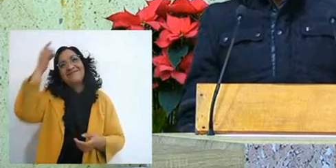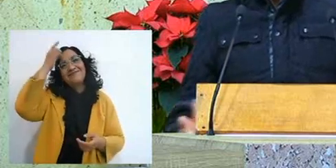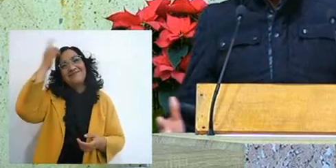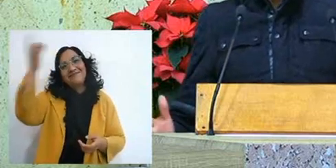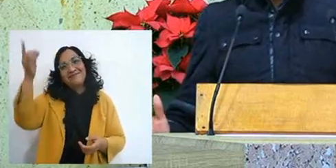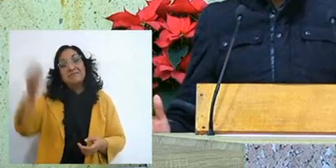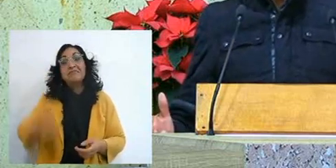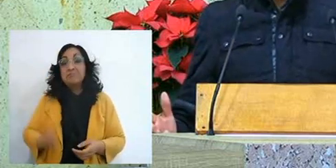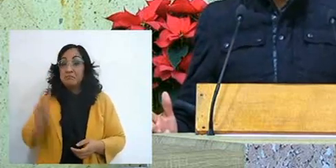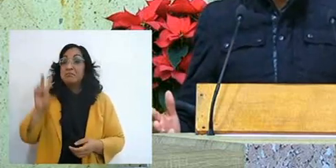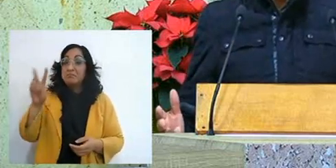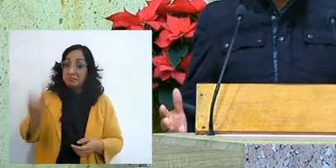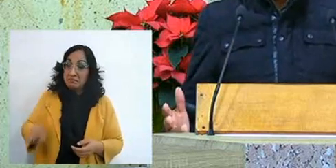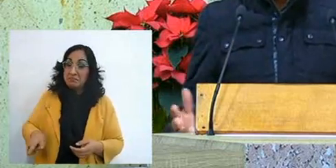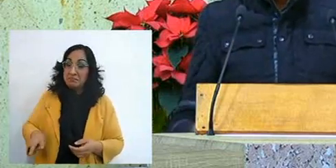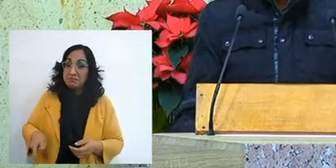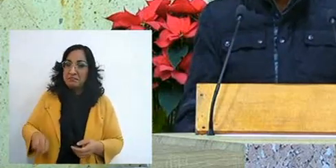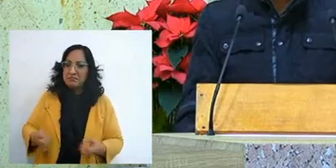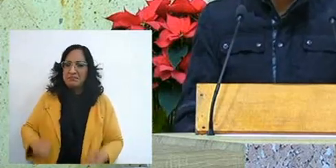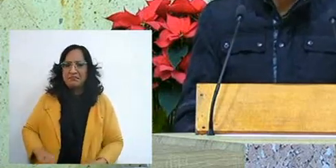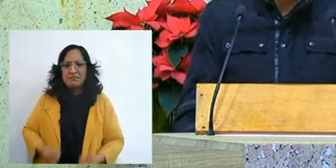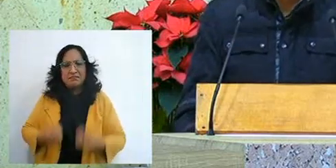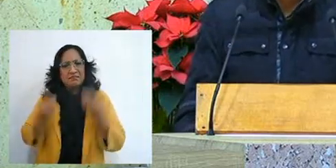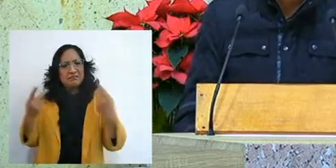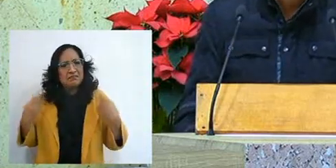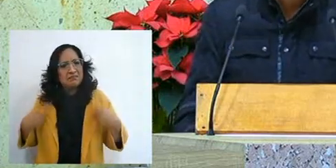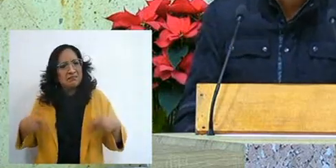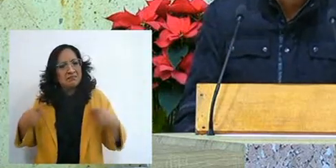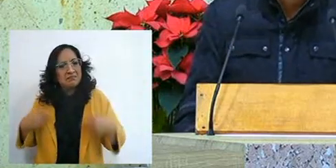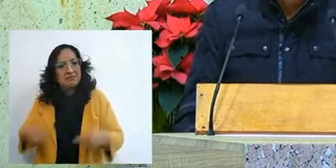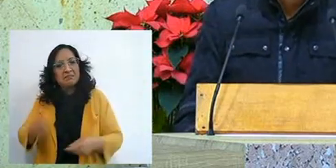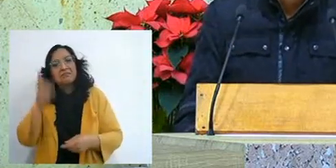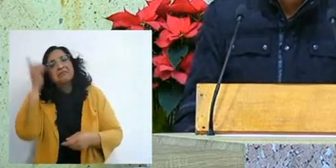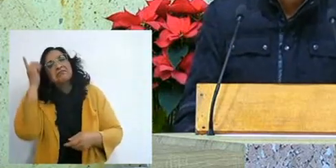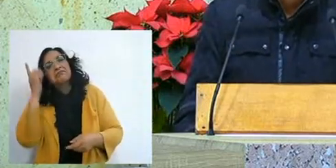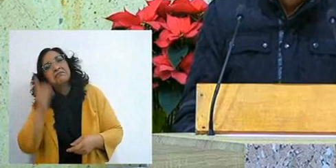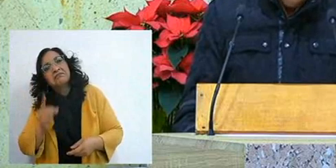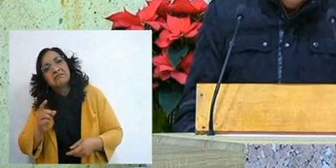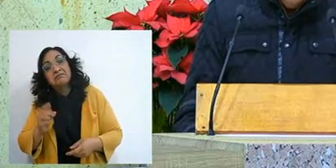and really how many, how many people sleep and no longer wake up,